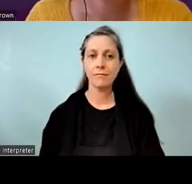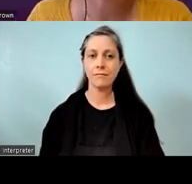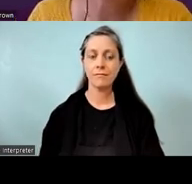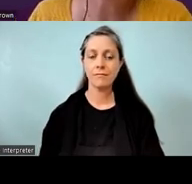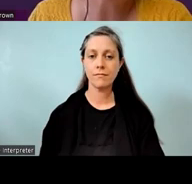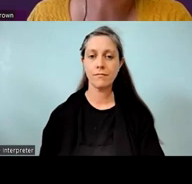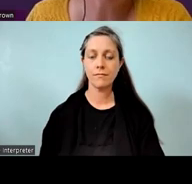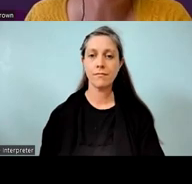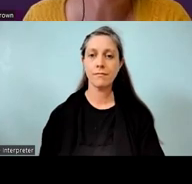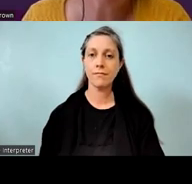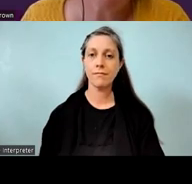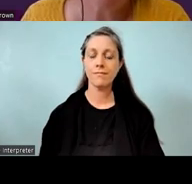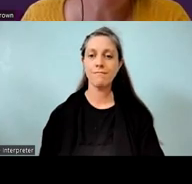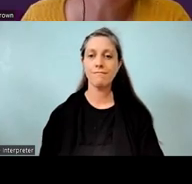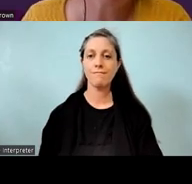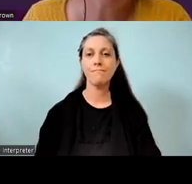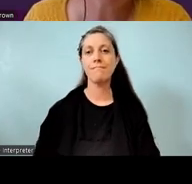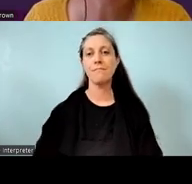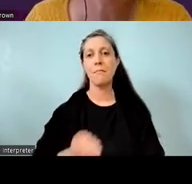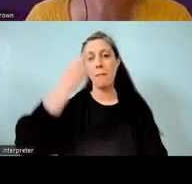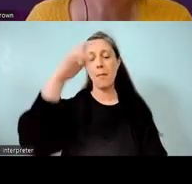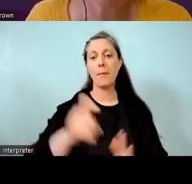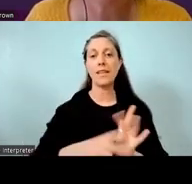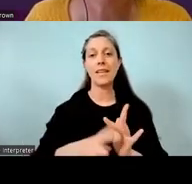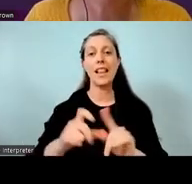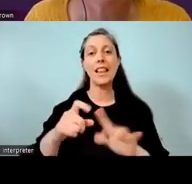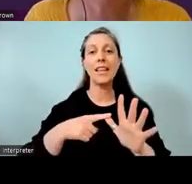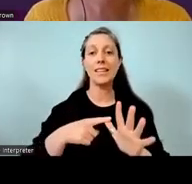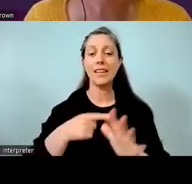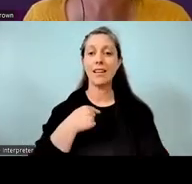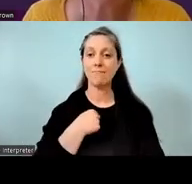Ko Linda Brown tōku ingoa, kaimahi au i te Matatū Aotearoa